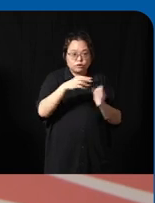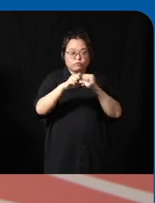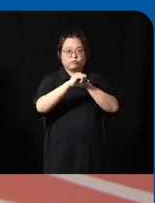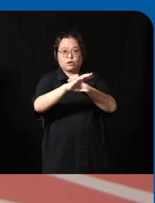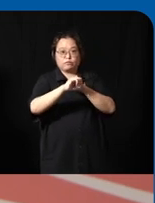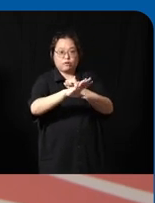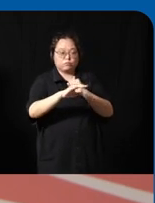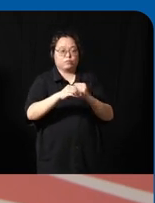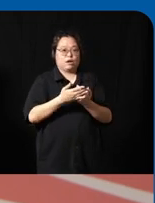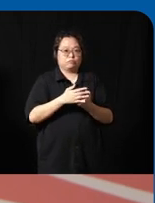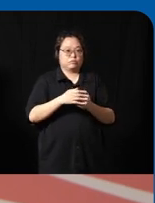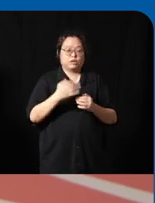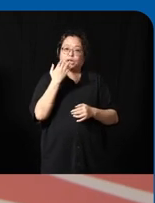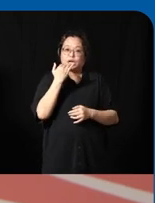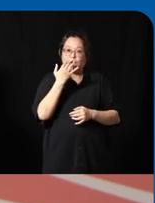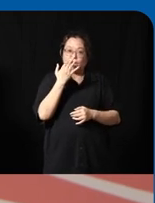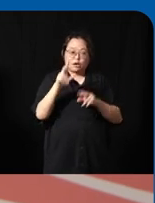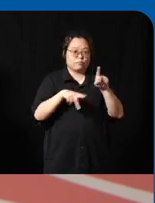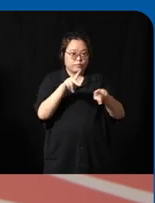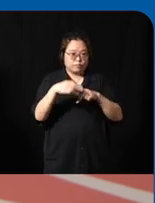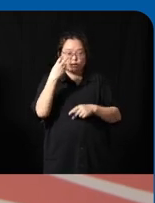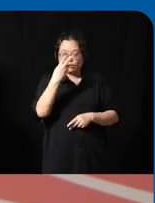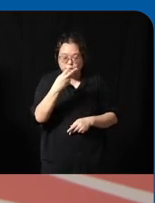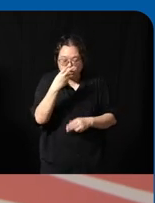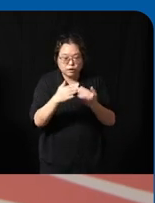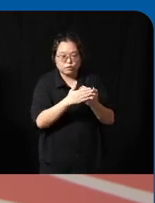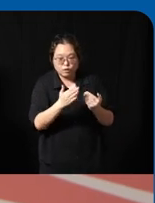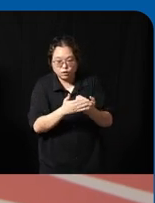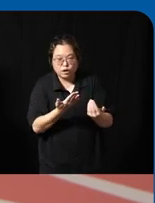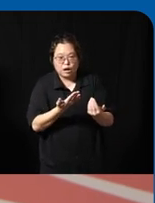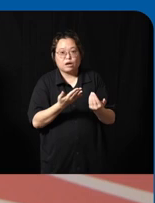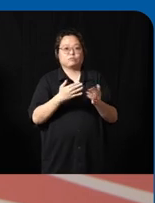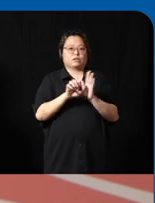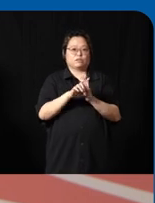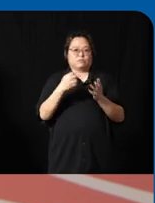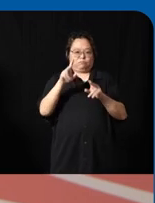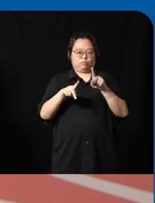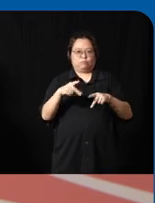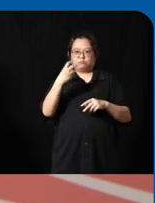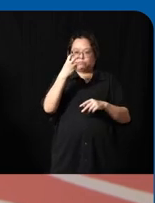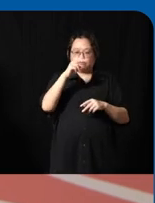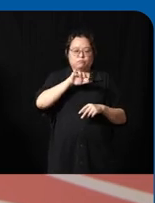are used over there can be recognized with certain people who can't really distinguish between the